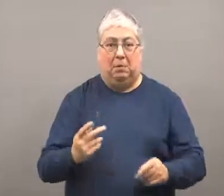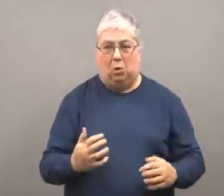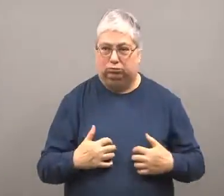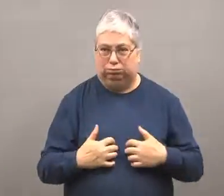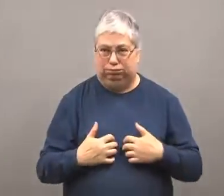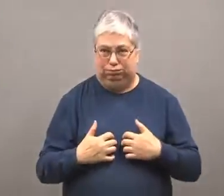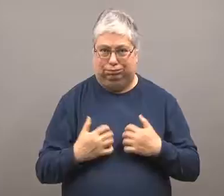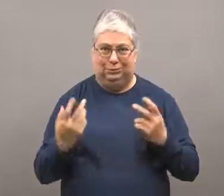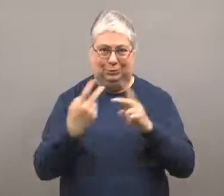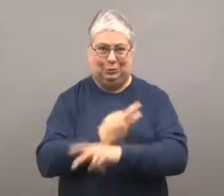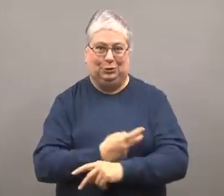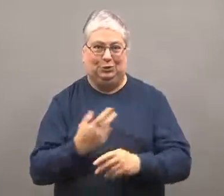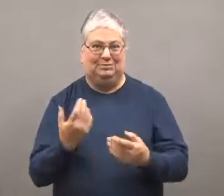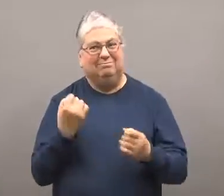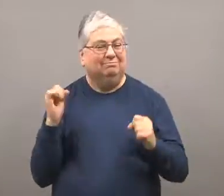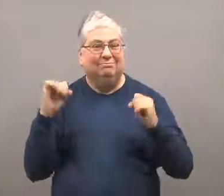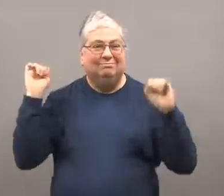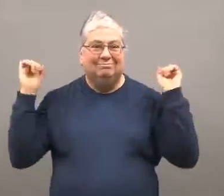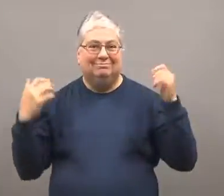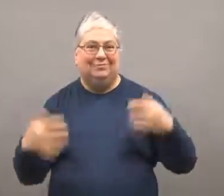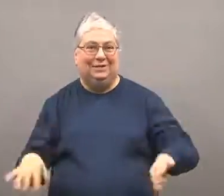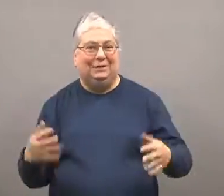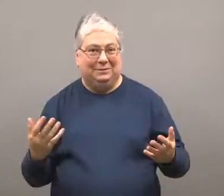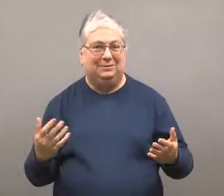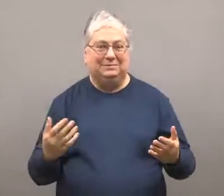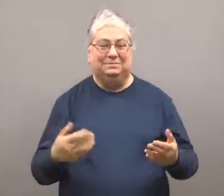This added to the resentment and rebellion felt by people.